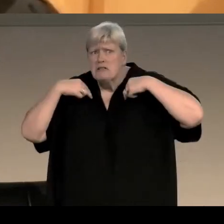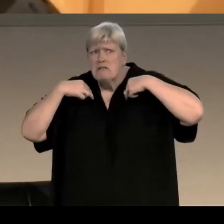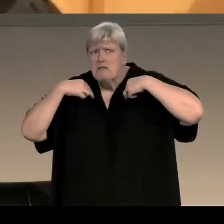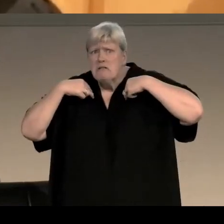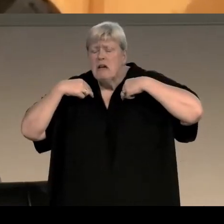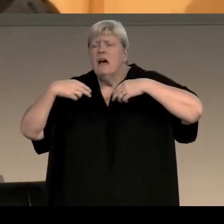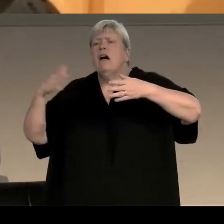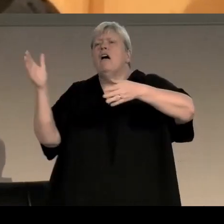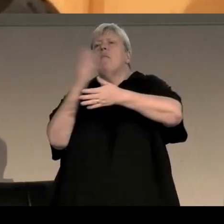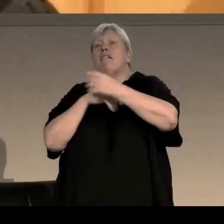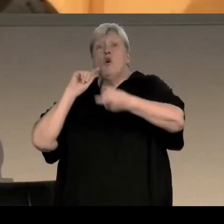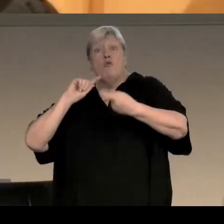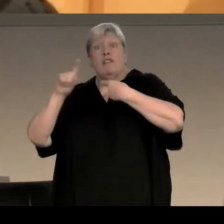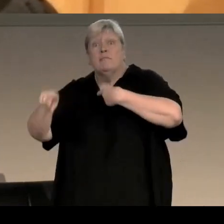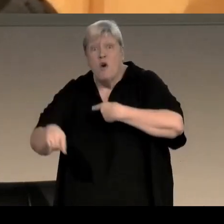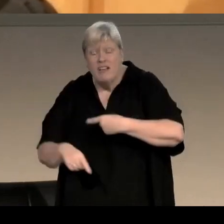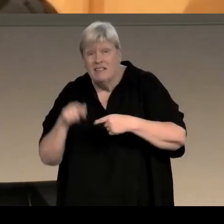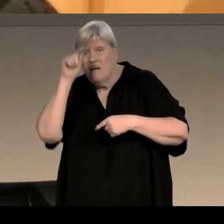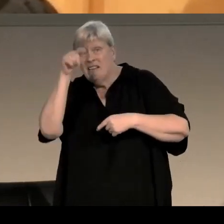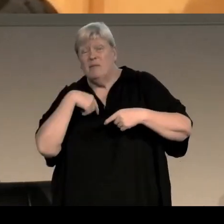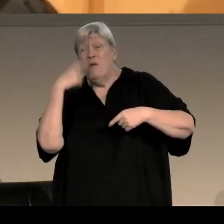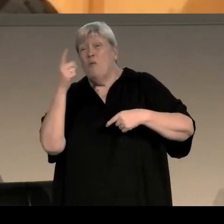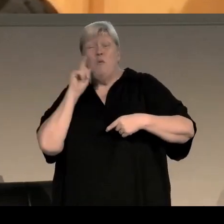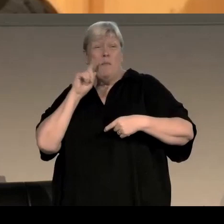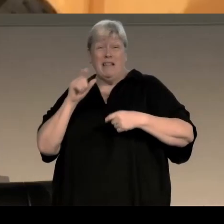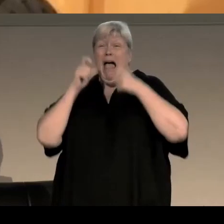Before anyone could respond, from behind him, a woman's scream split the air: